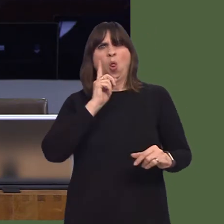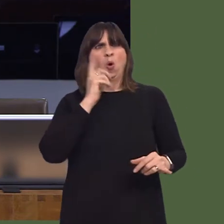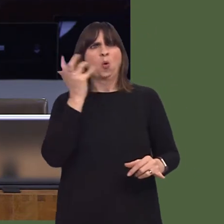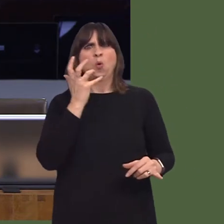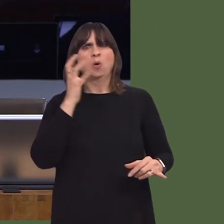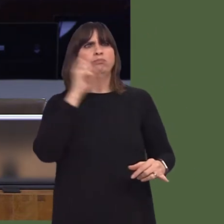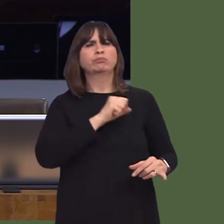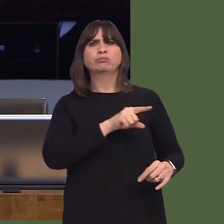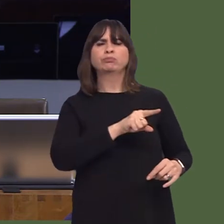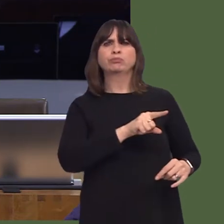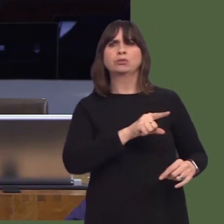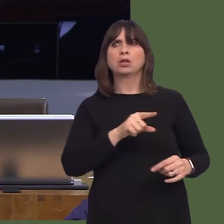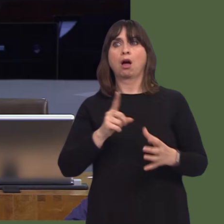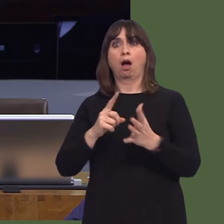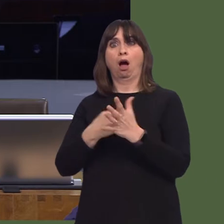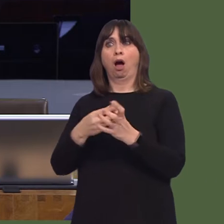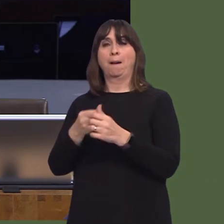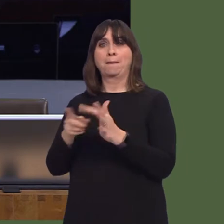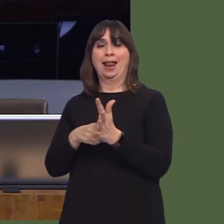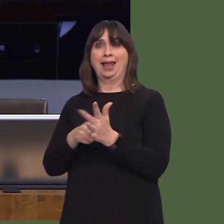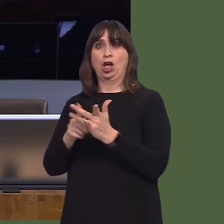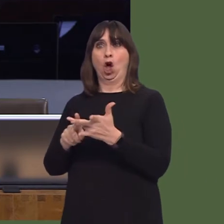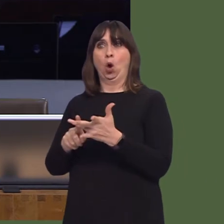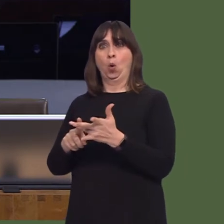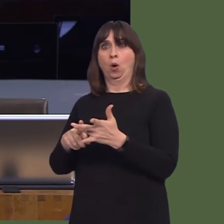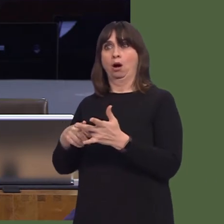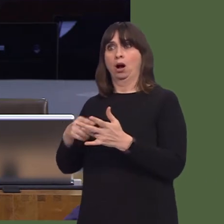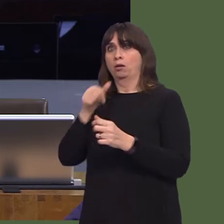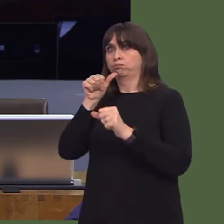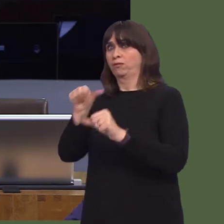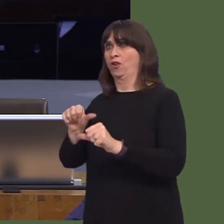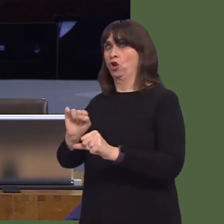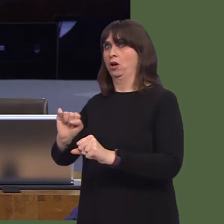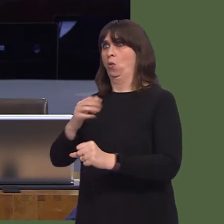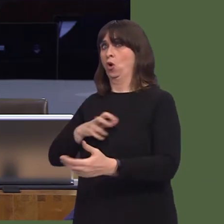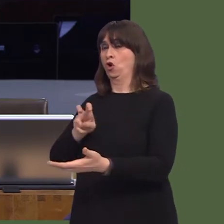is a sign that we have adapted to make sure that we deal with the difference circumstances